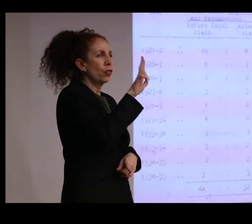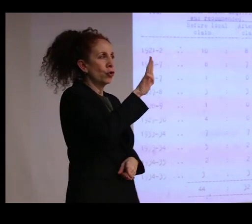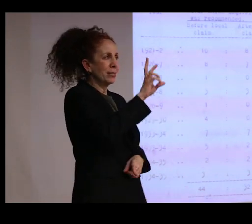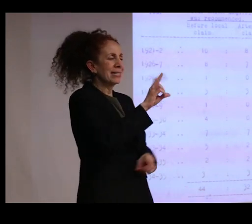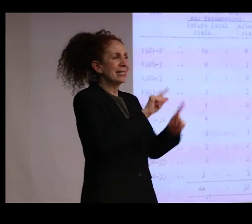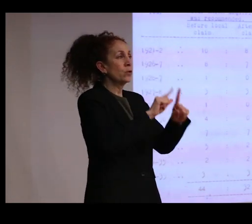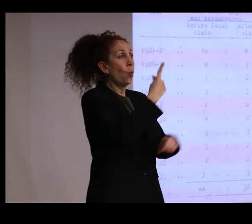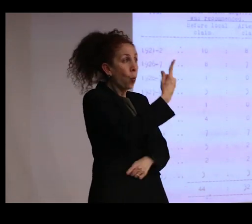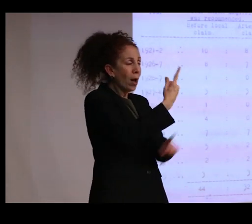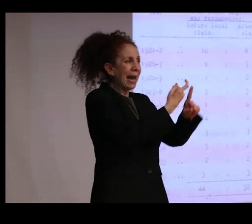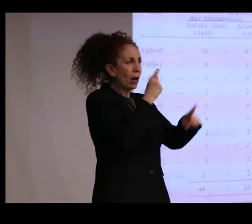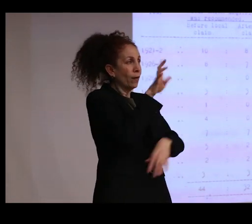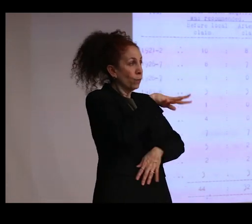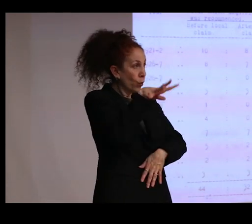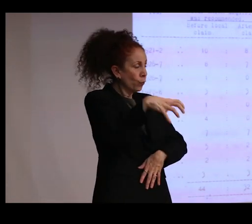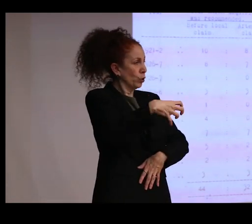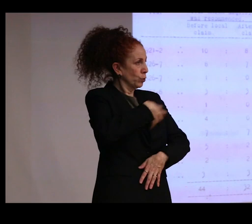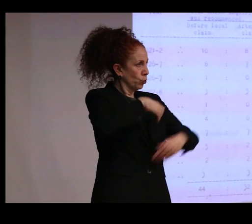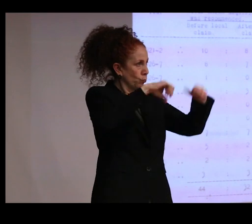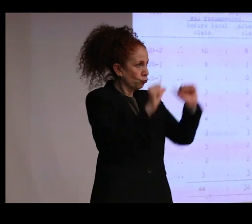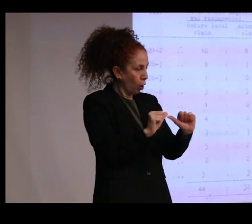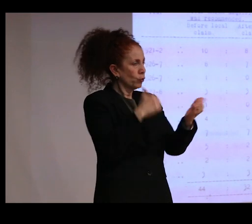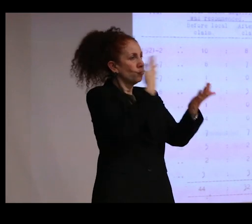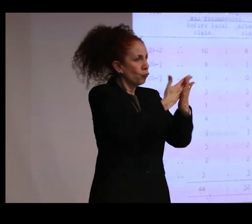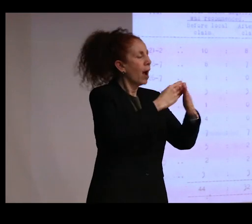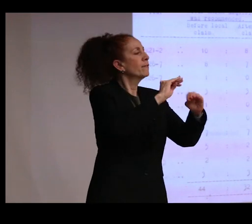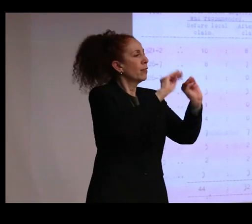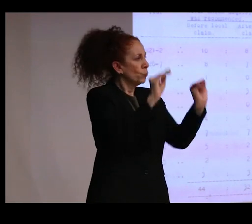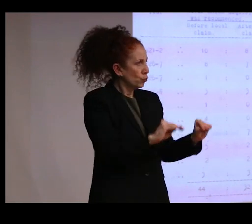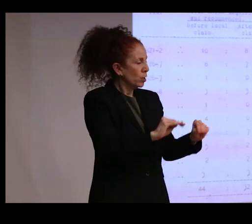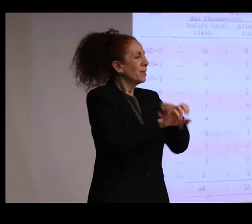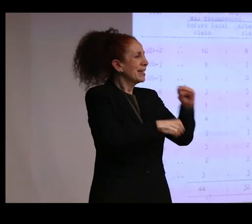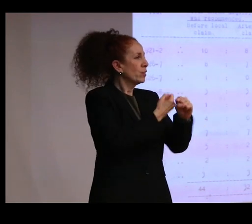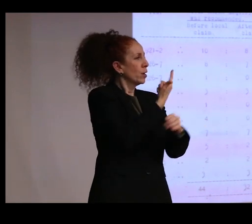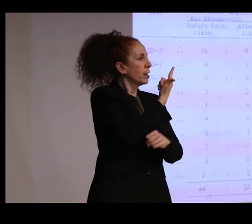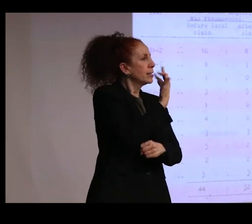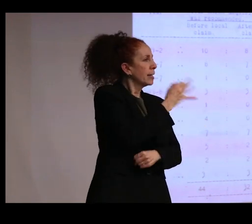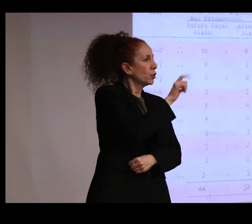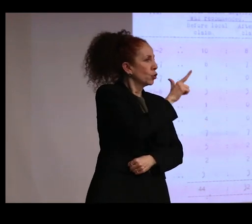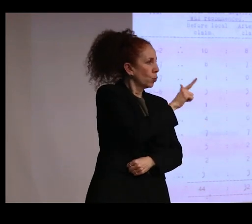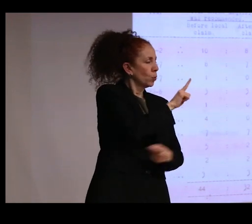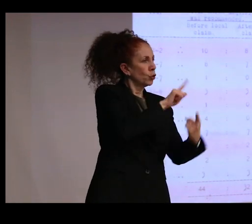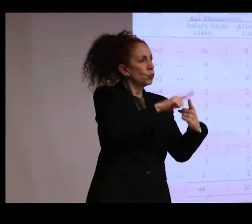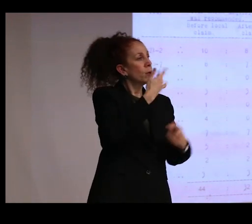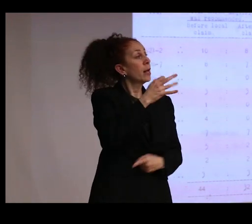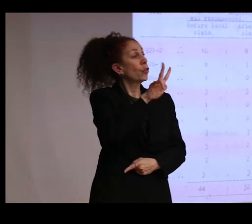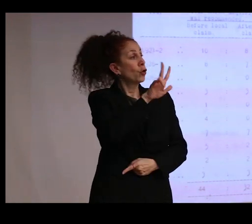of 44 disputed bronzes came to the museum in the years between 1921 and 1936.